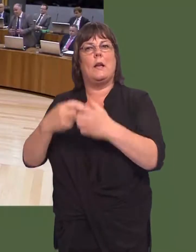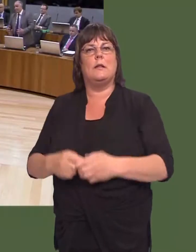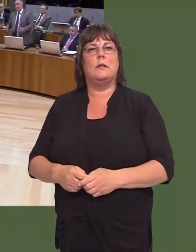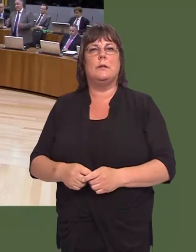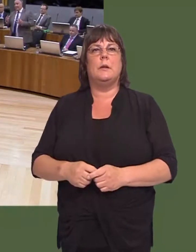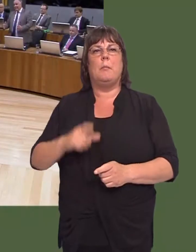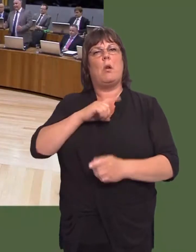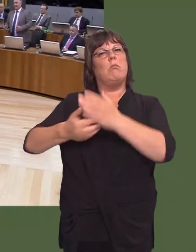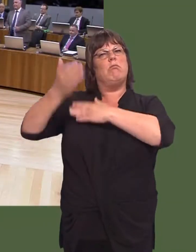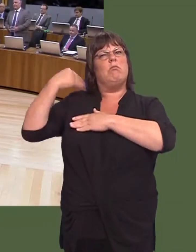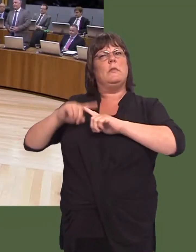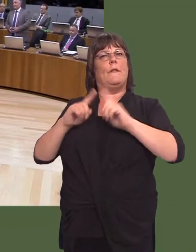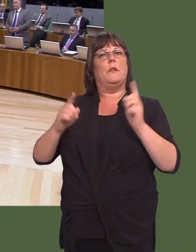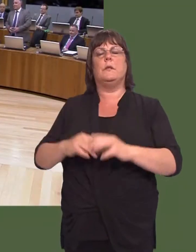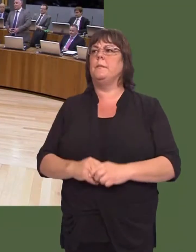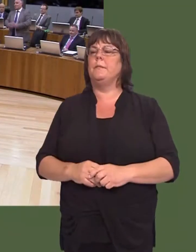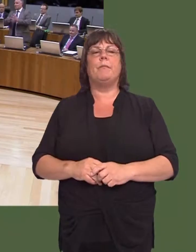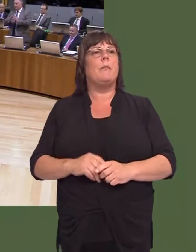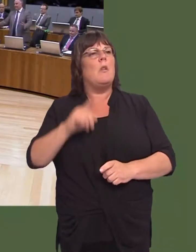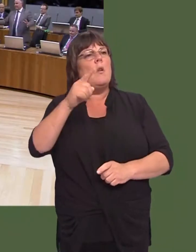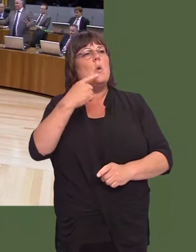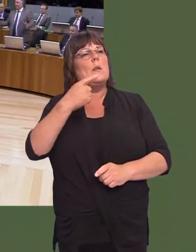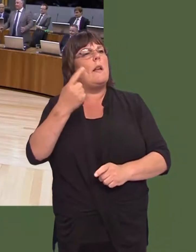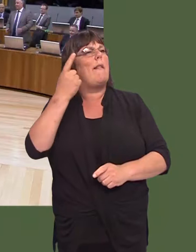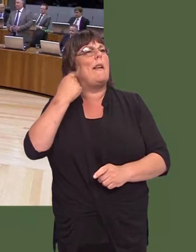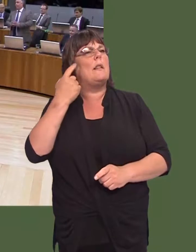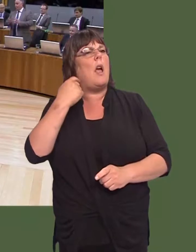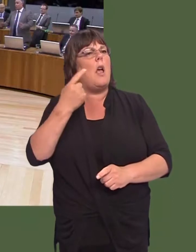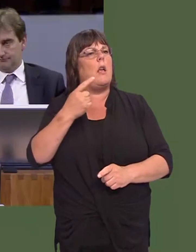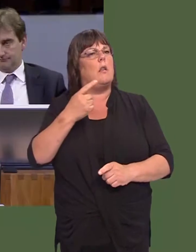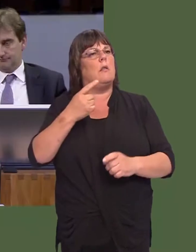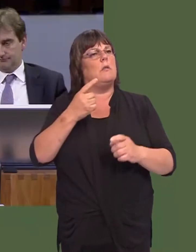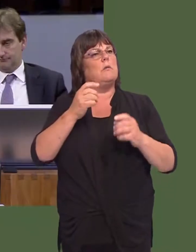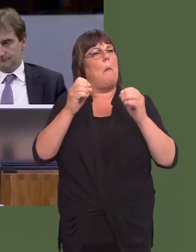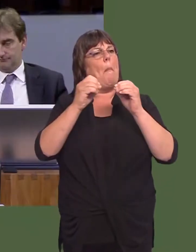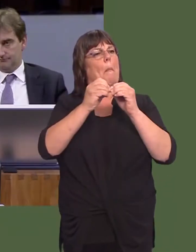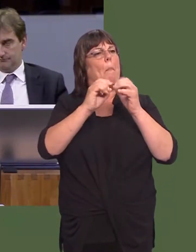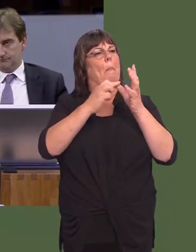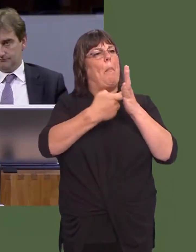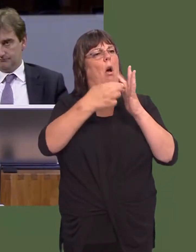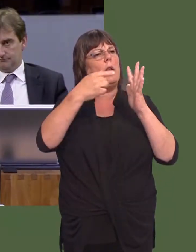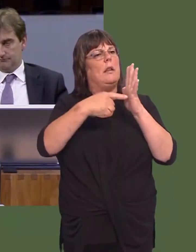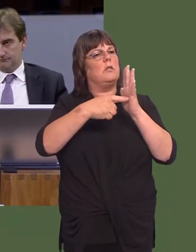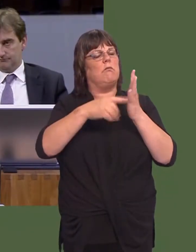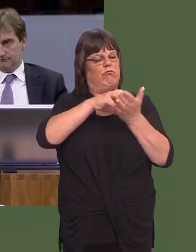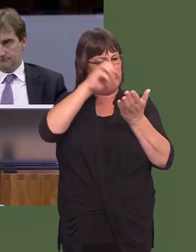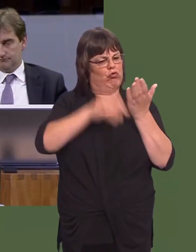Davies: First Minister, you were very clear last night in that you were saying you were scrapping the Barnett formula, full stop. There was no equivocation around that.